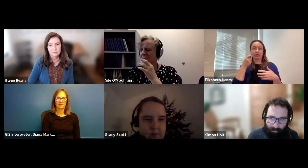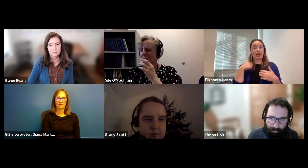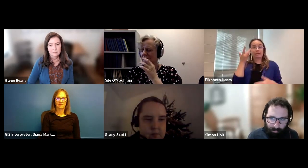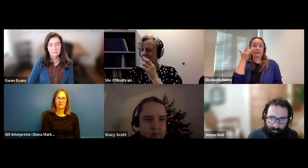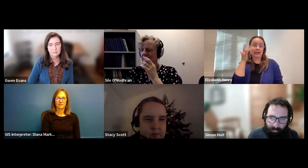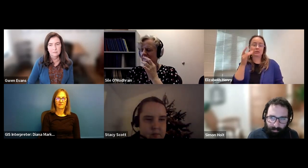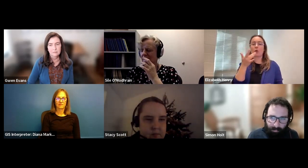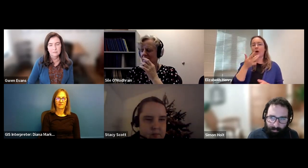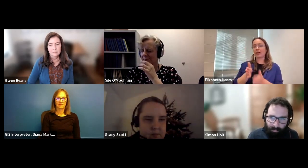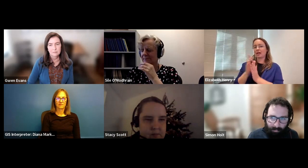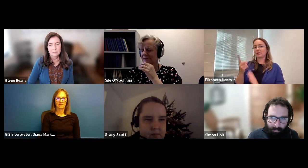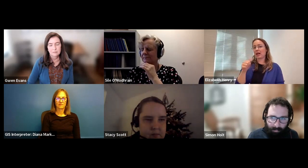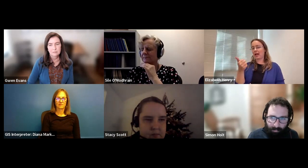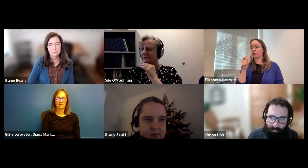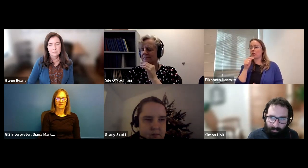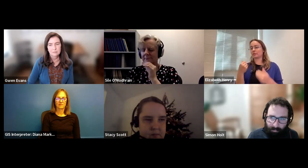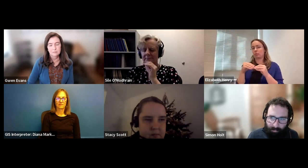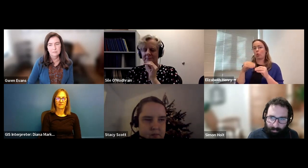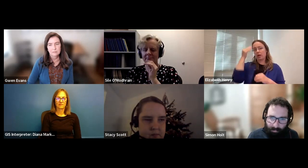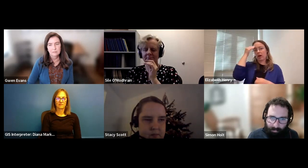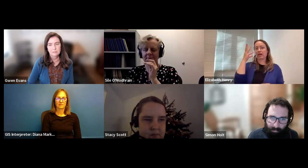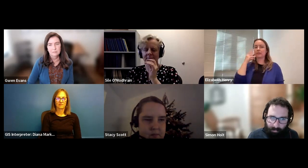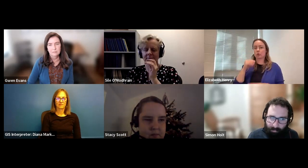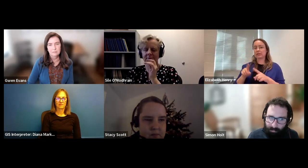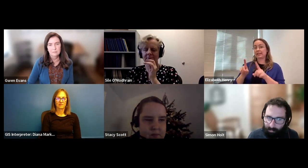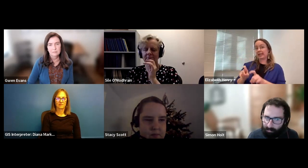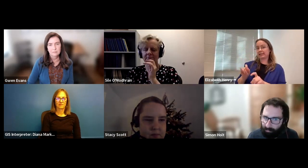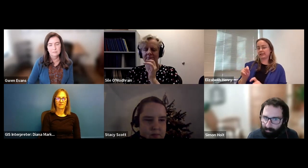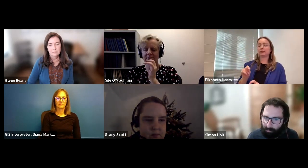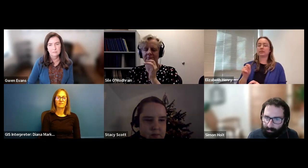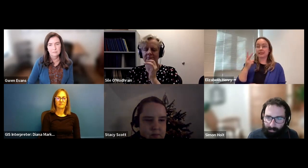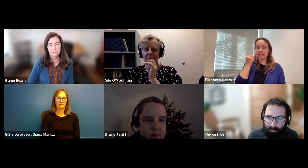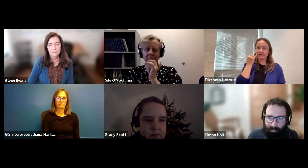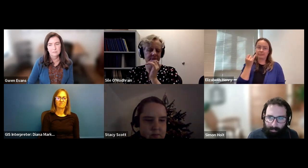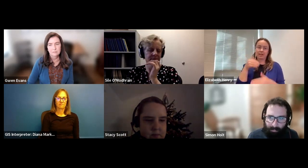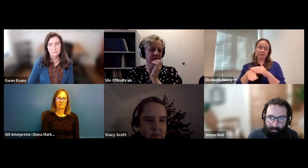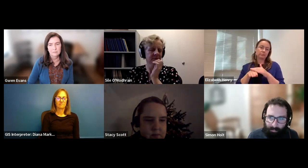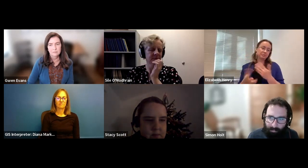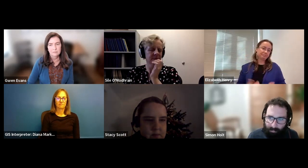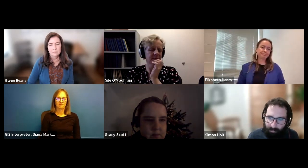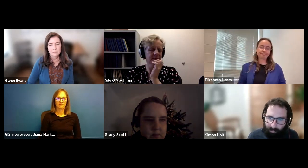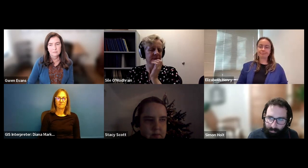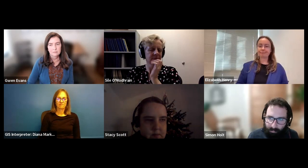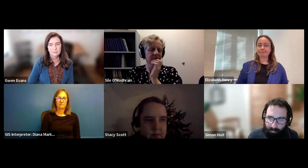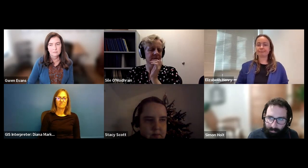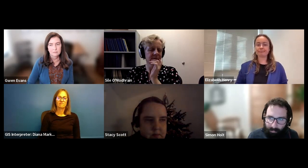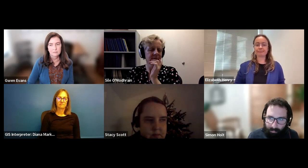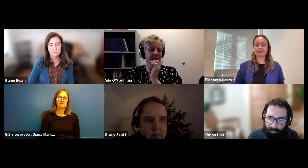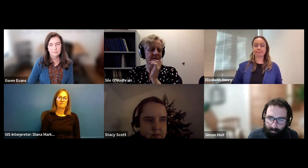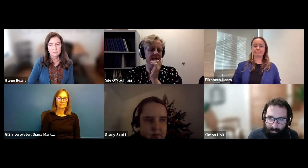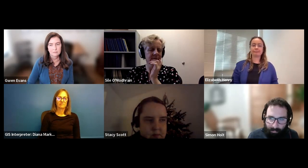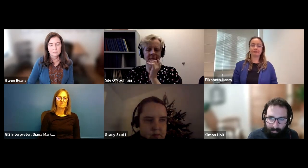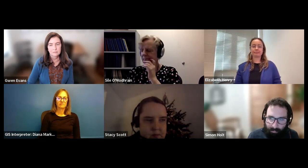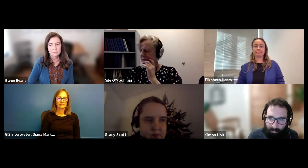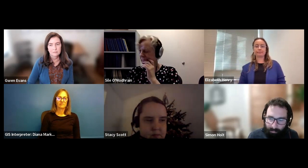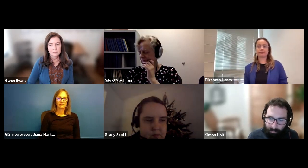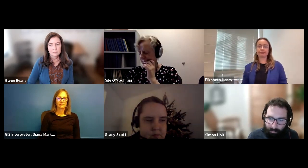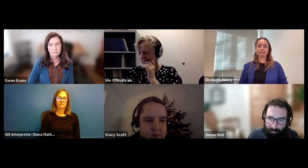Gustavo Navarrete (he/him/él): uh rather than me as a side of person, I always should go to those who have the lift experience to see if something is acceptable and user friendly to them.